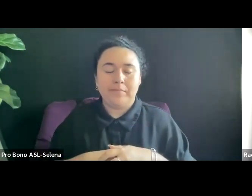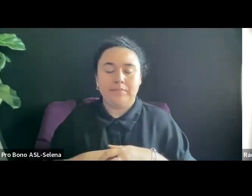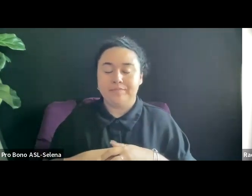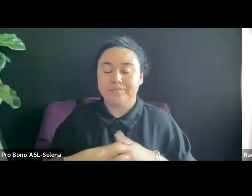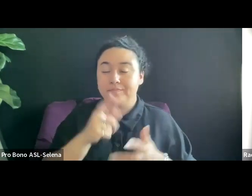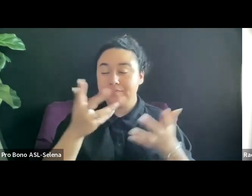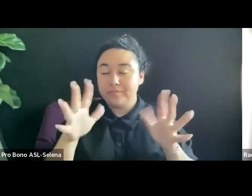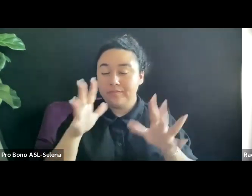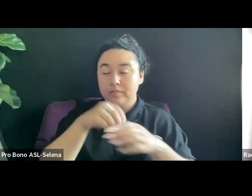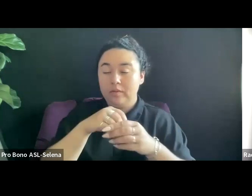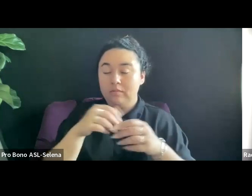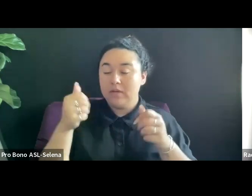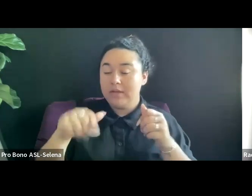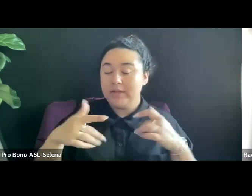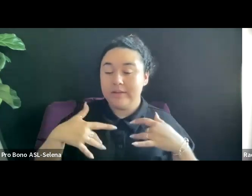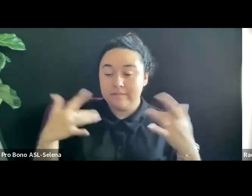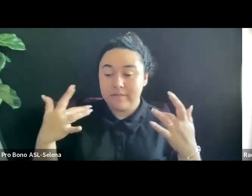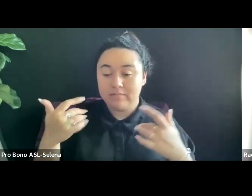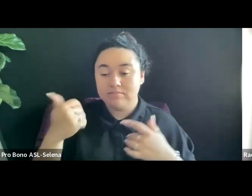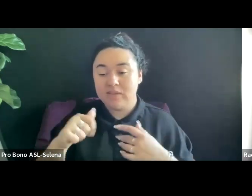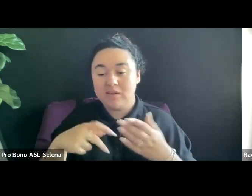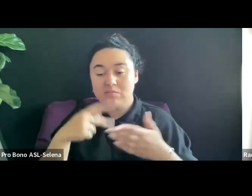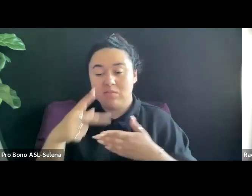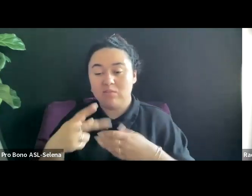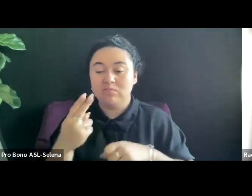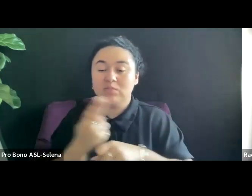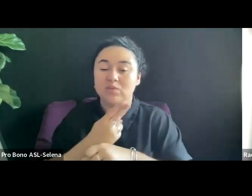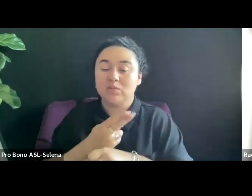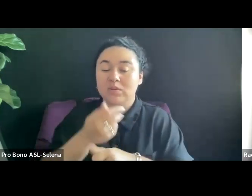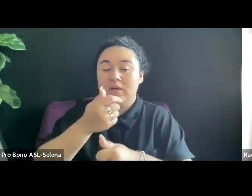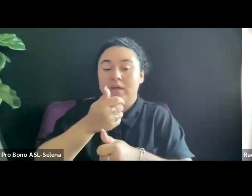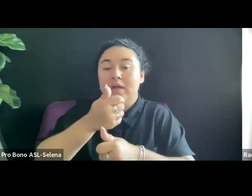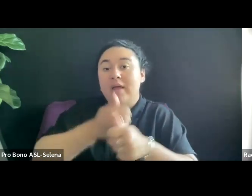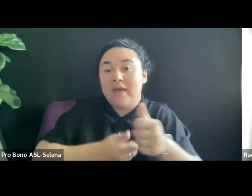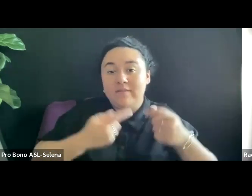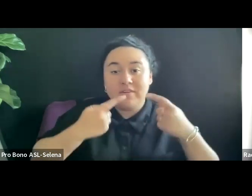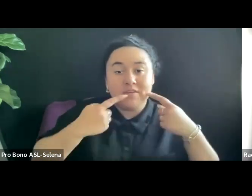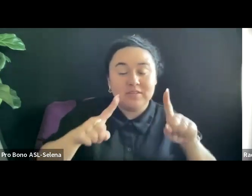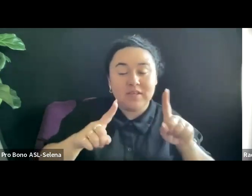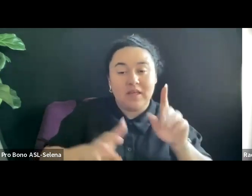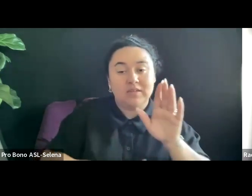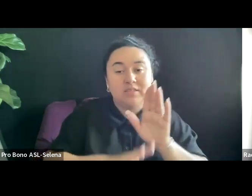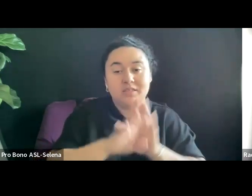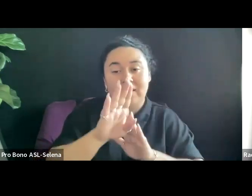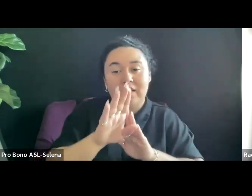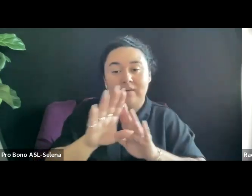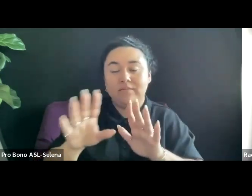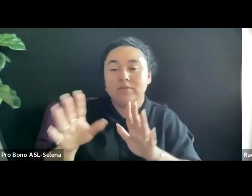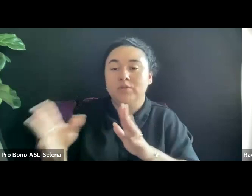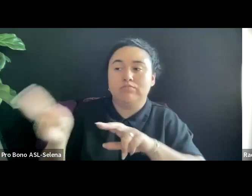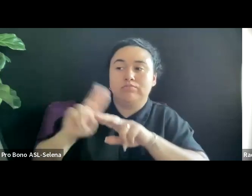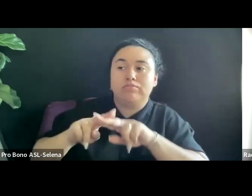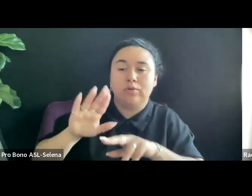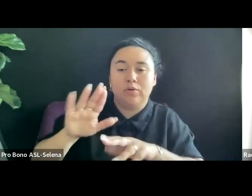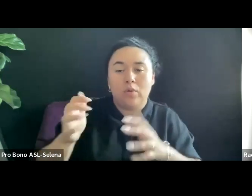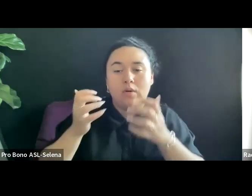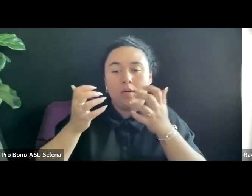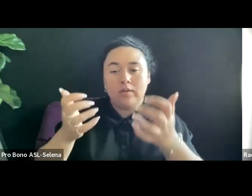ONCE YOU ARE INVOLVED IN ANY PROGRAM, USE SUCCESS TO BUILD YOUR AUDIENCE. HERE ARE IDEAS OF HOW EACH MARKET CAN FACILITATE THAT.